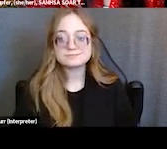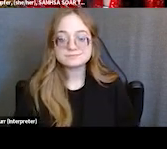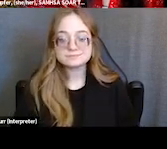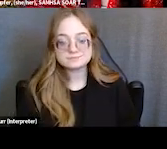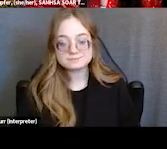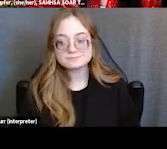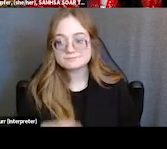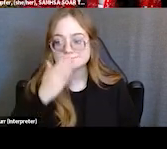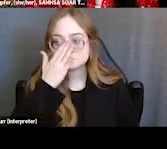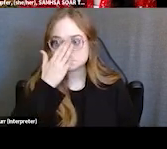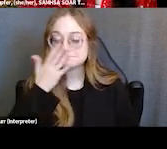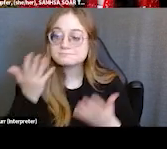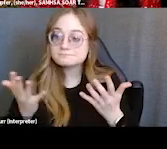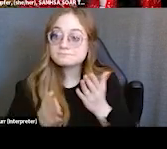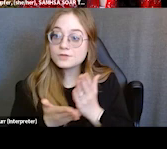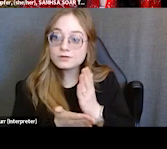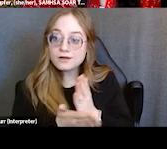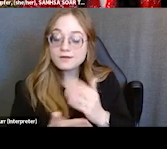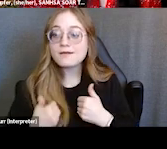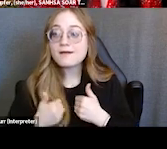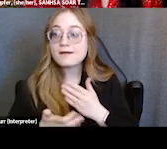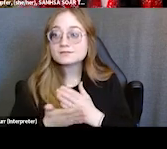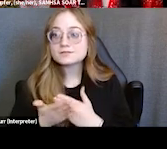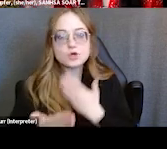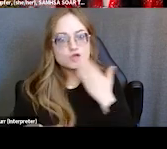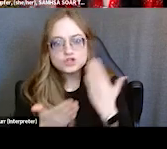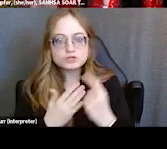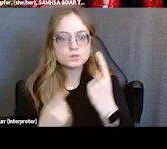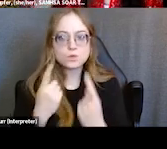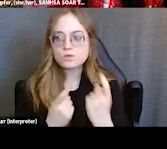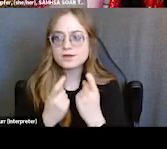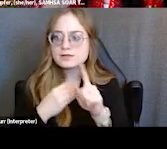All right, so we've got some great questions about, really the process